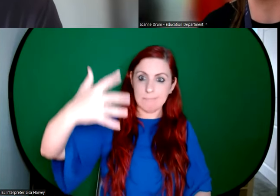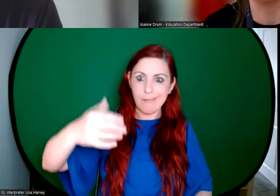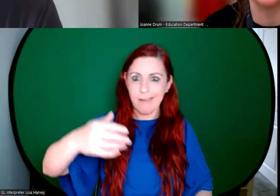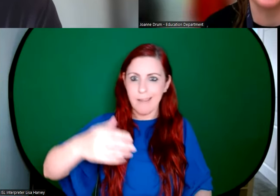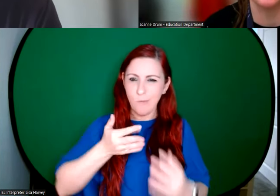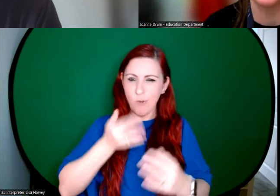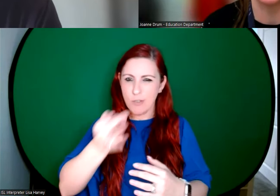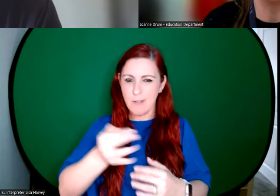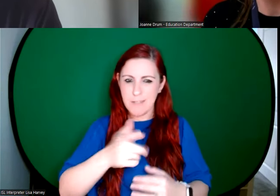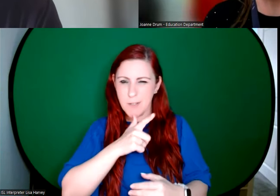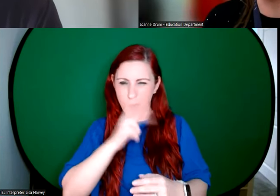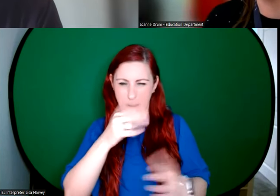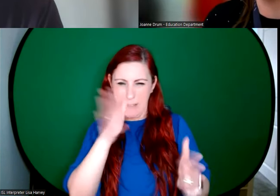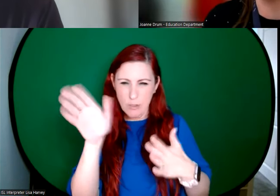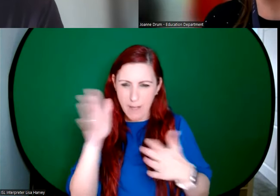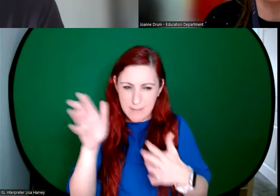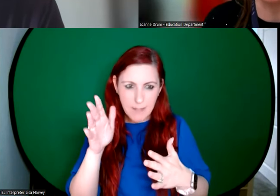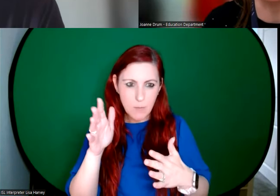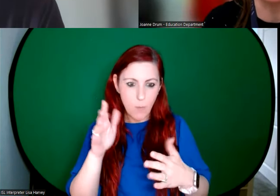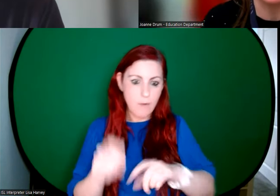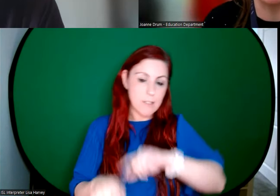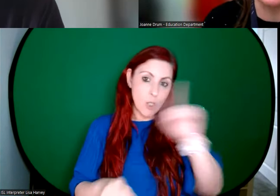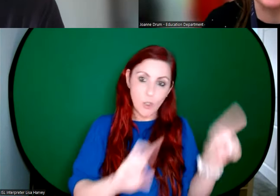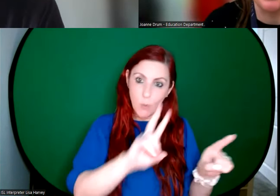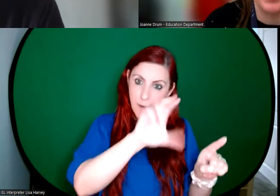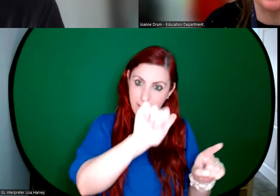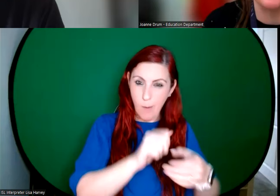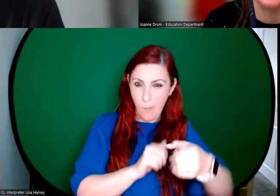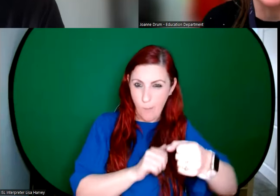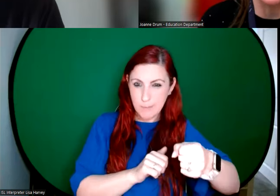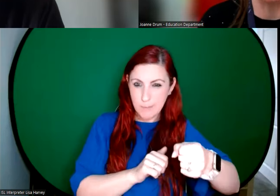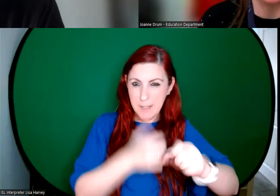and can be quite distracting, where the q&a box happens in the background. And